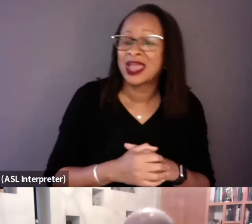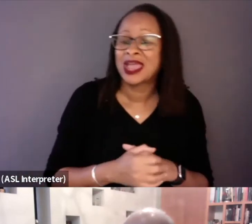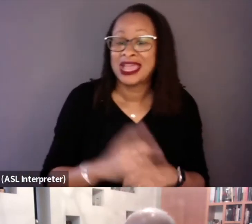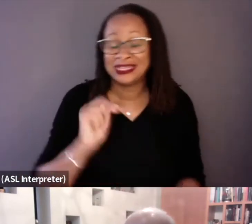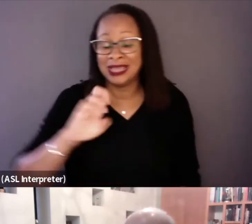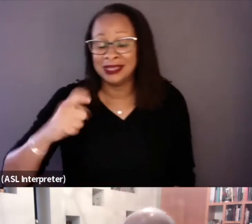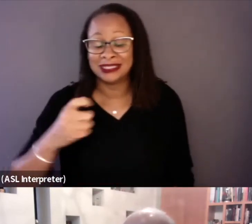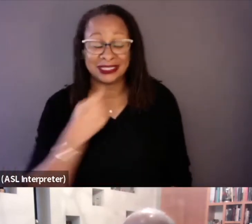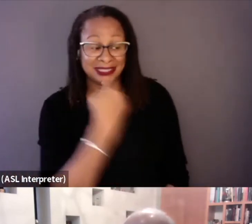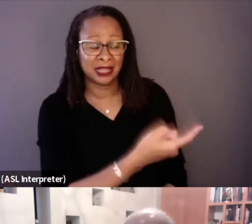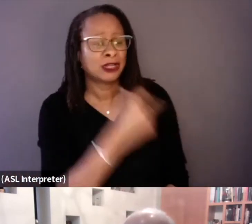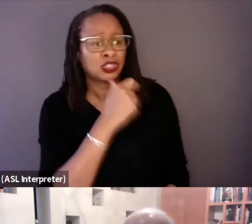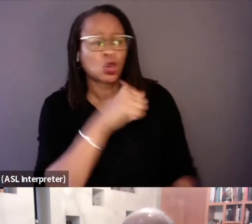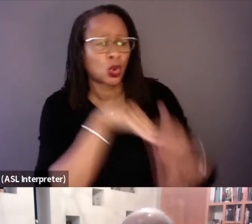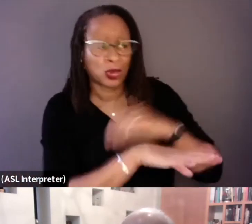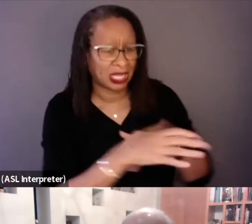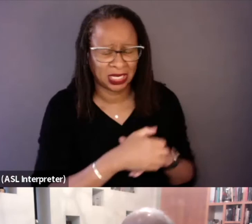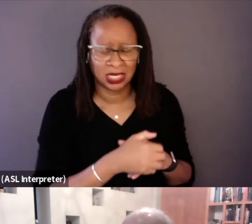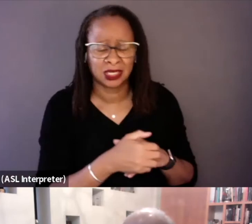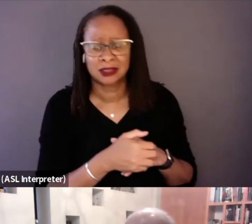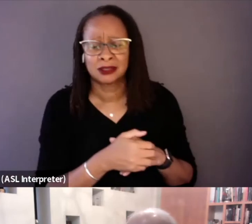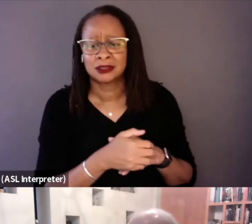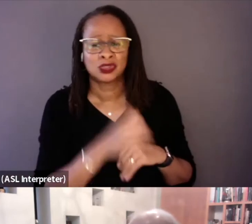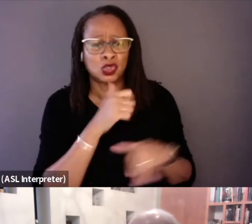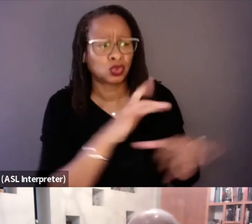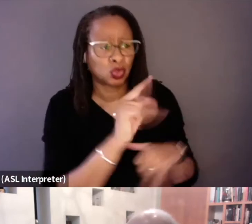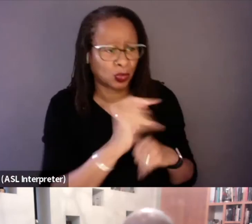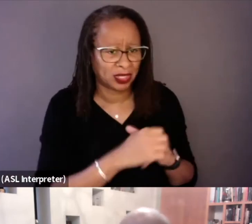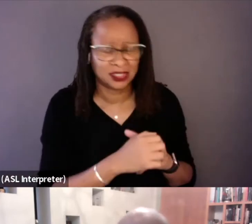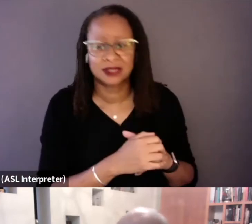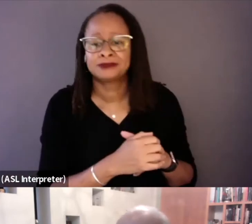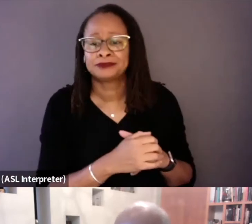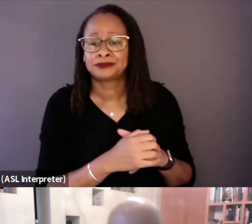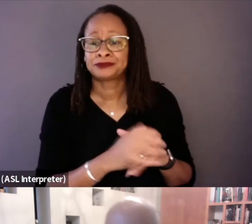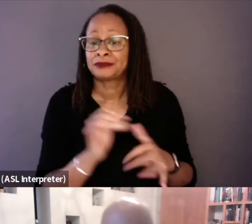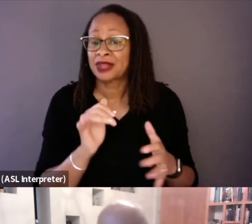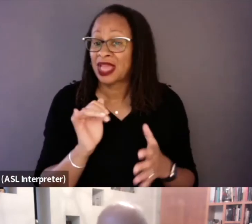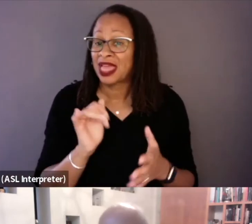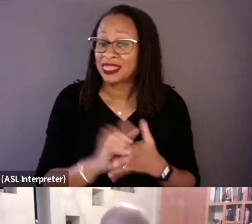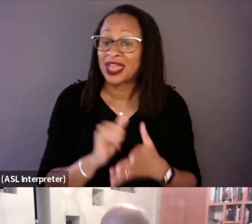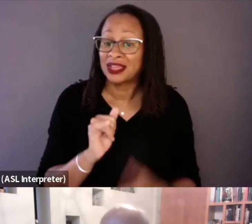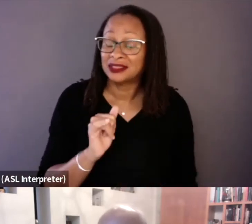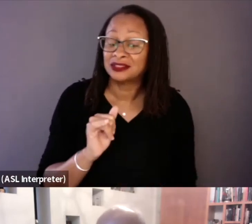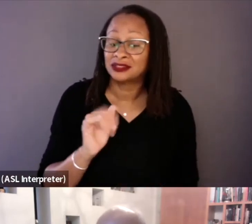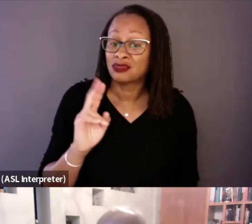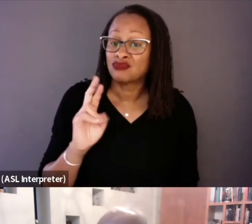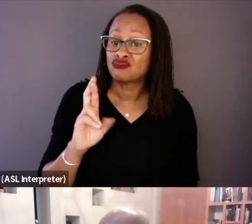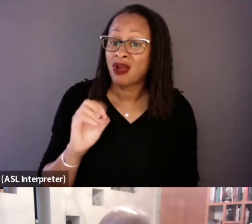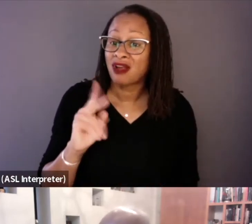"don't go in, don't do this." And that Rockefeller had political ambitions.